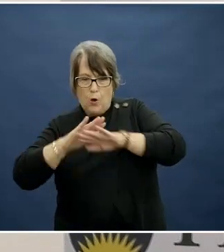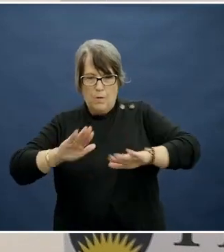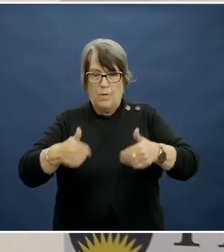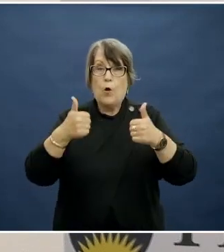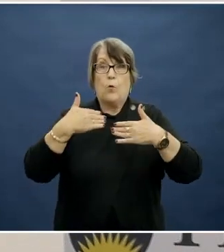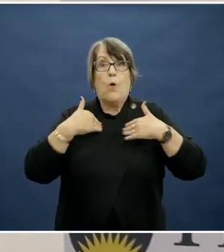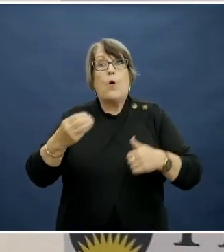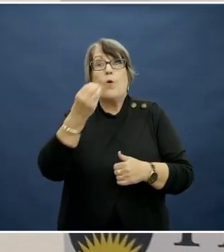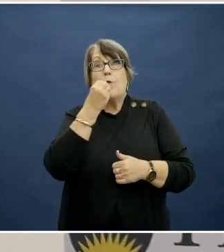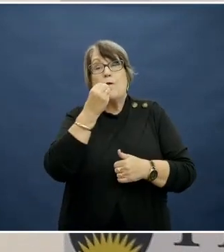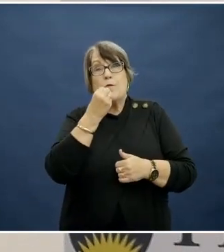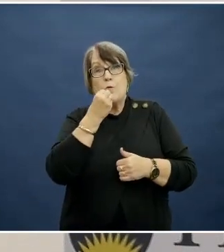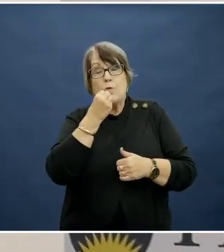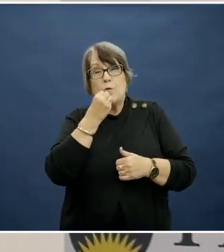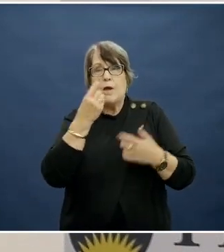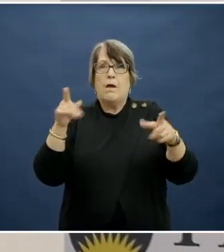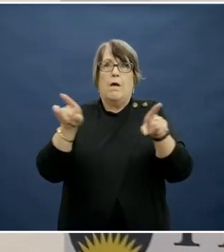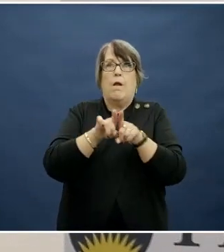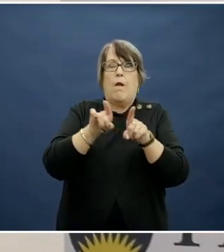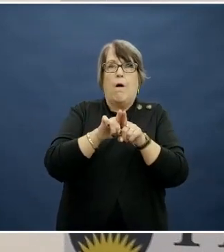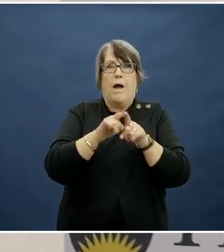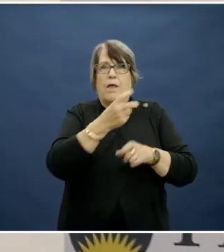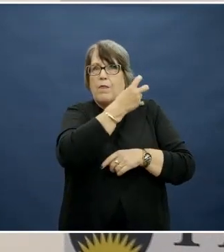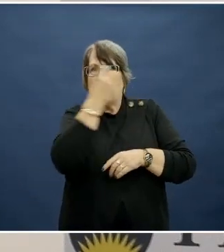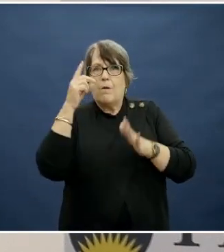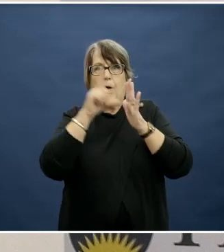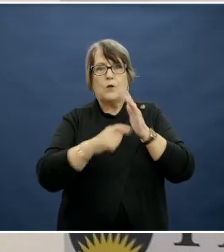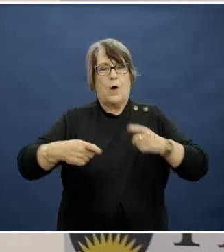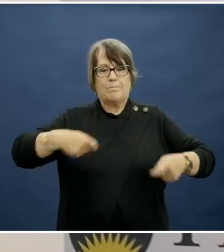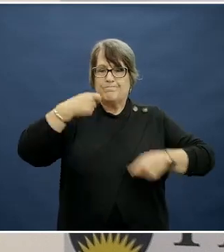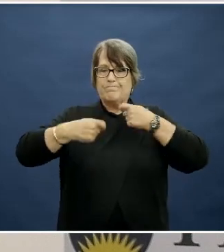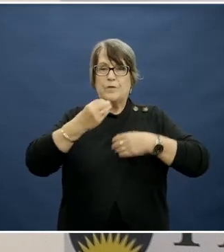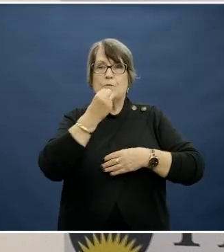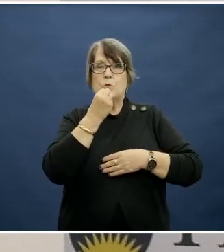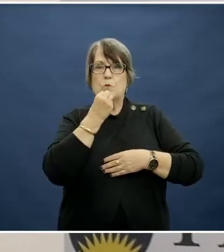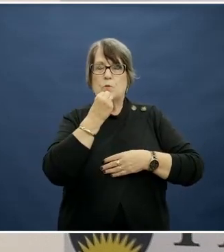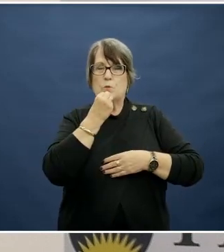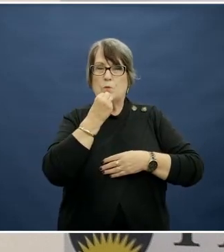meals, perhaps in the context of that evening meal, and also is there an opportunity to